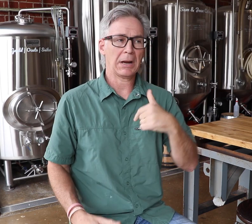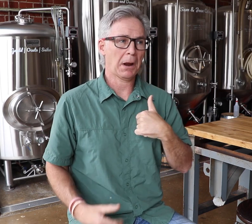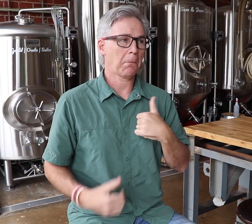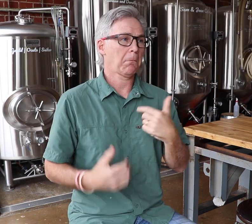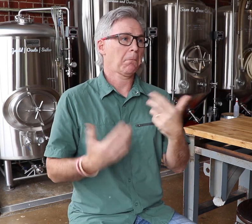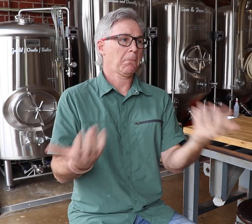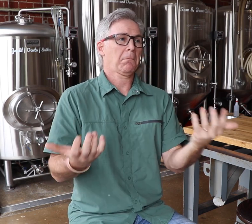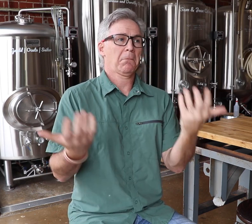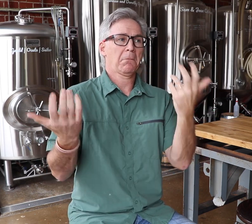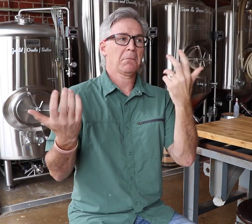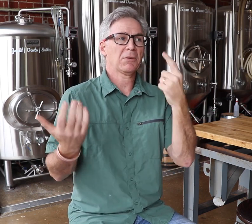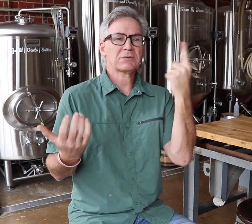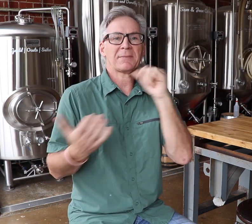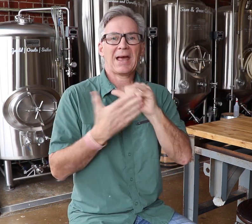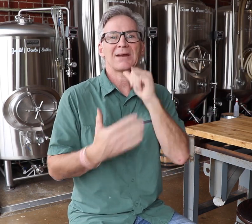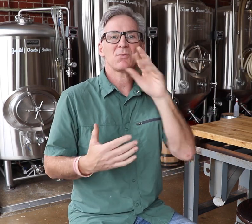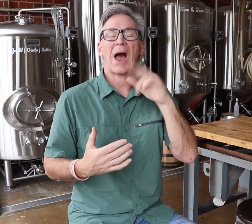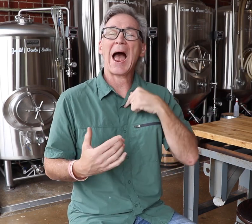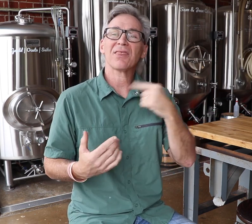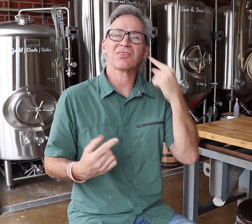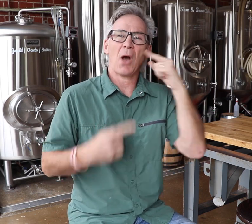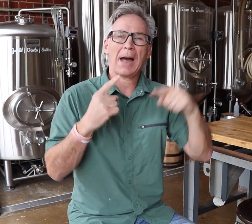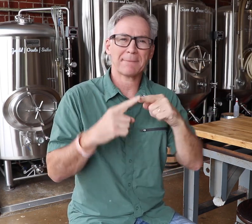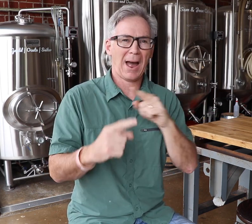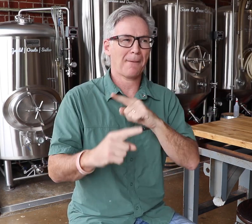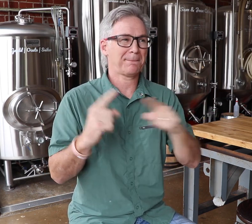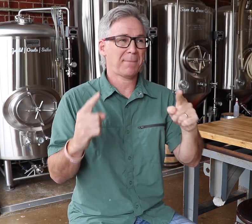I mean, I thought about opening a brewery occasionally,